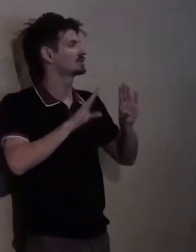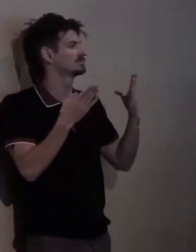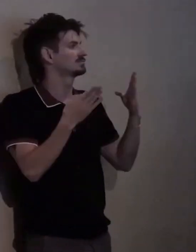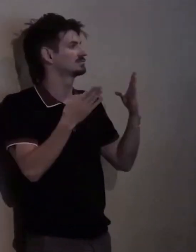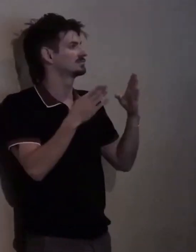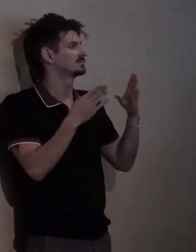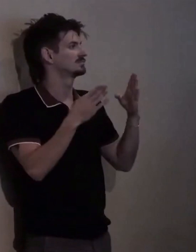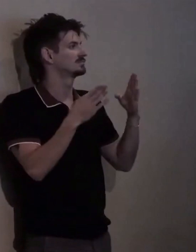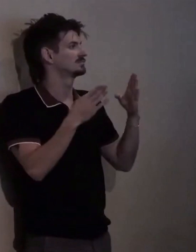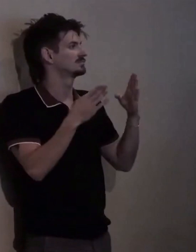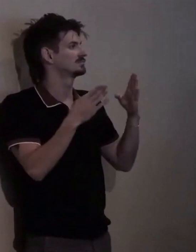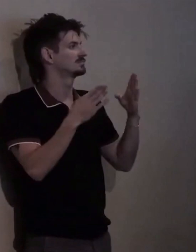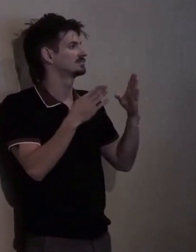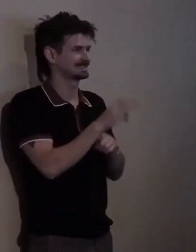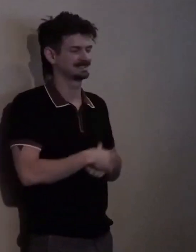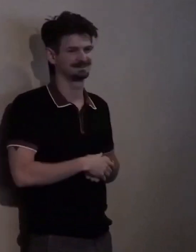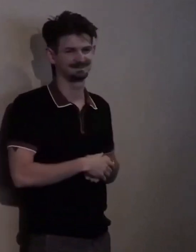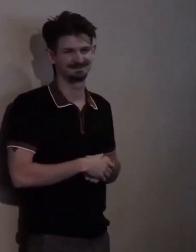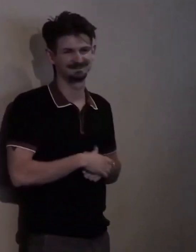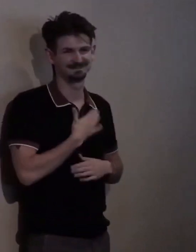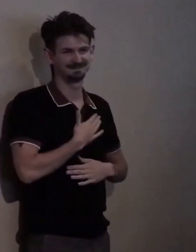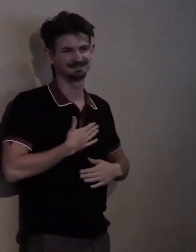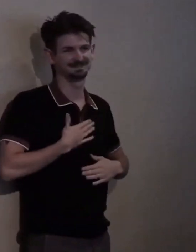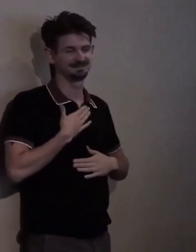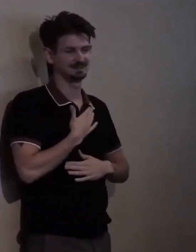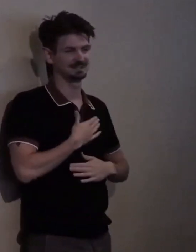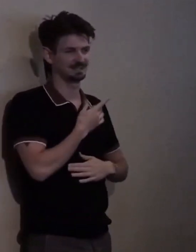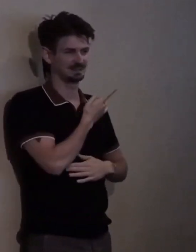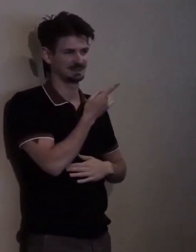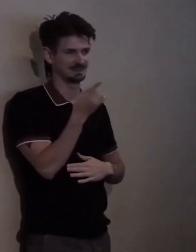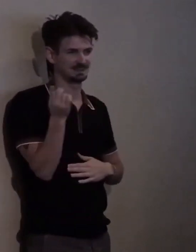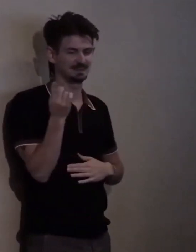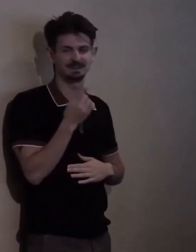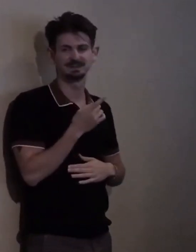And we appreciate you, And please feel free to donate.